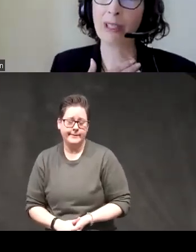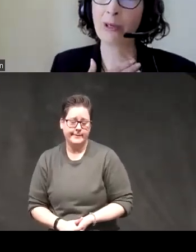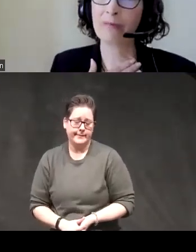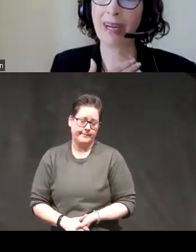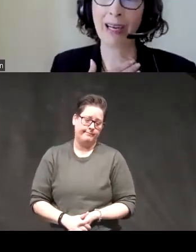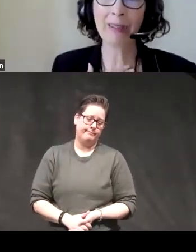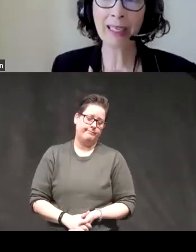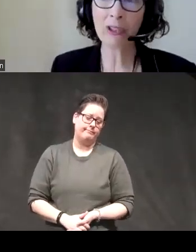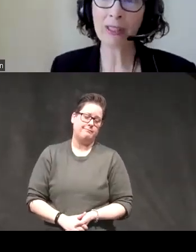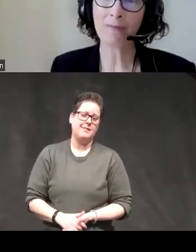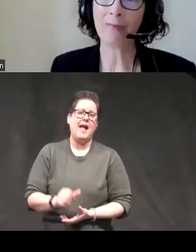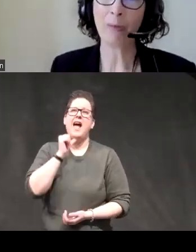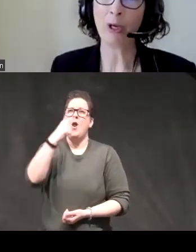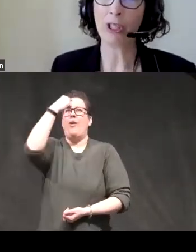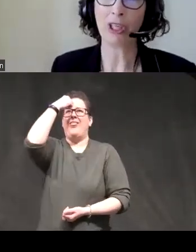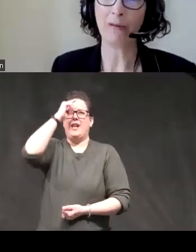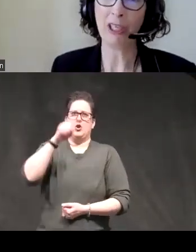um so I don't think it's just a motion generation